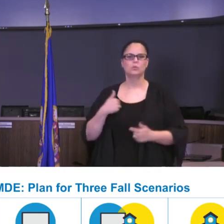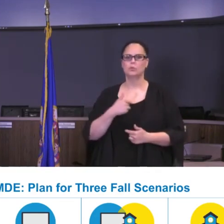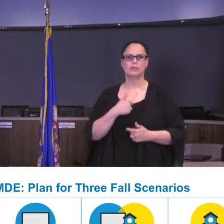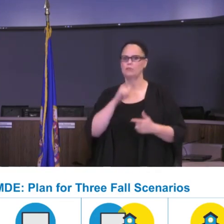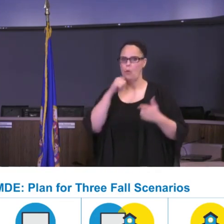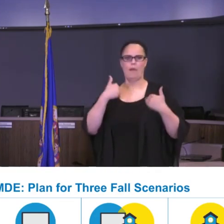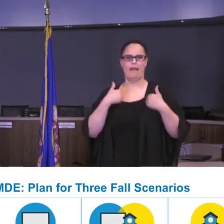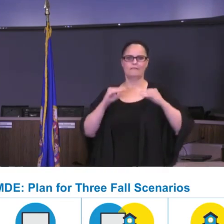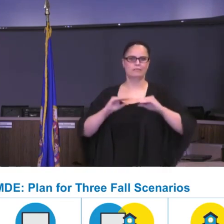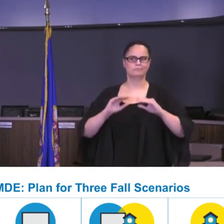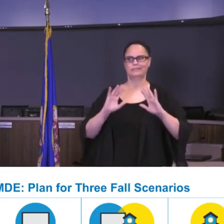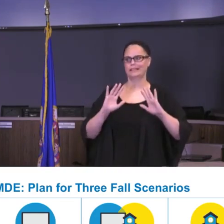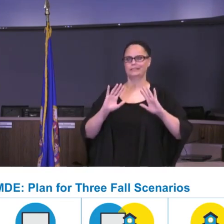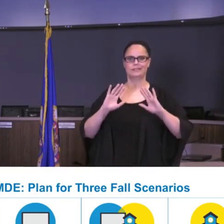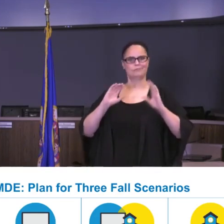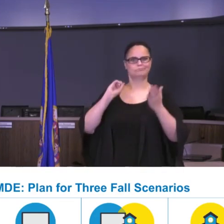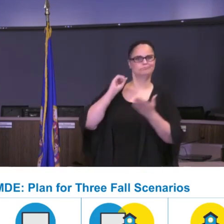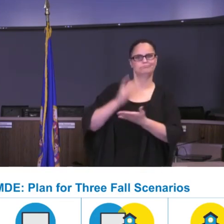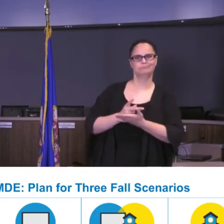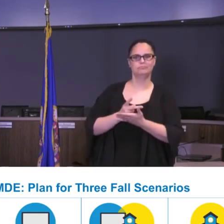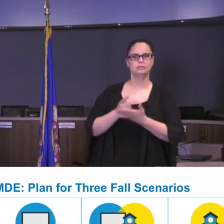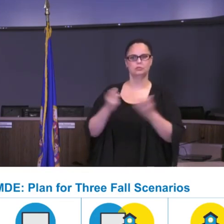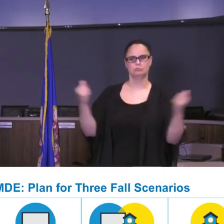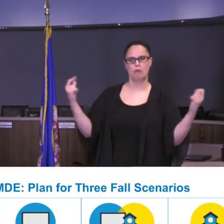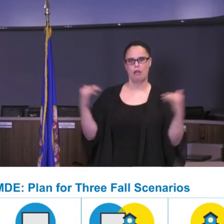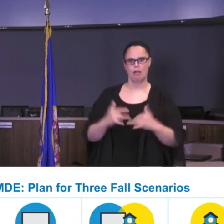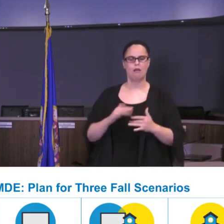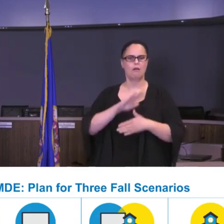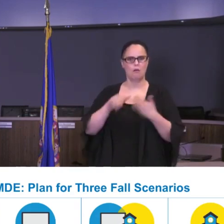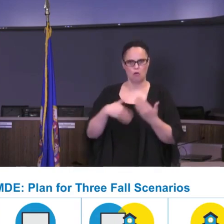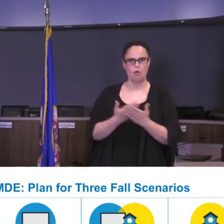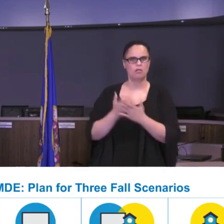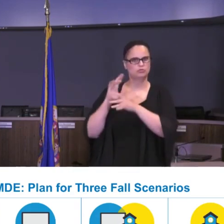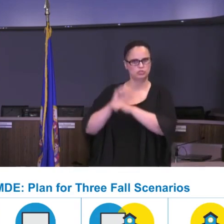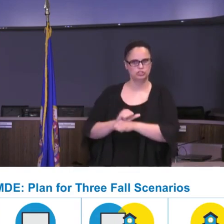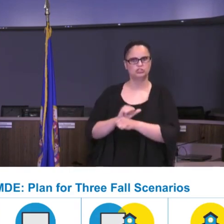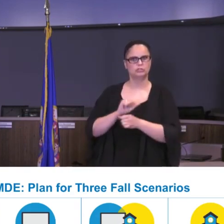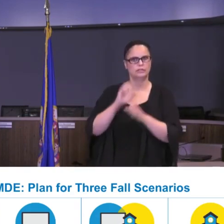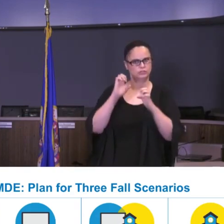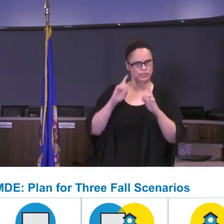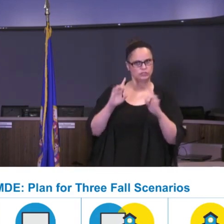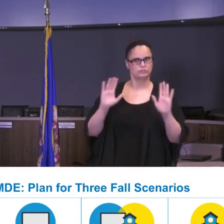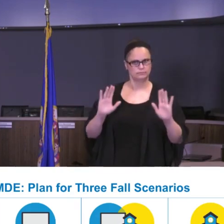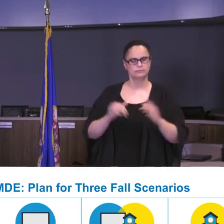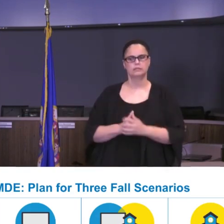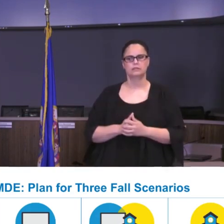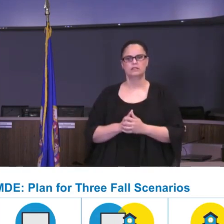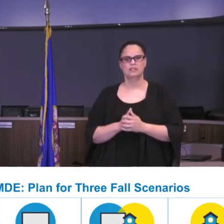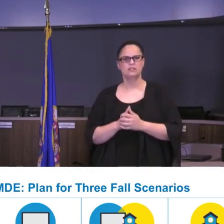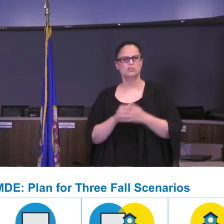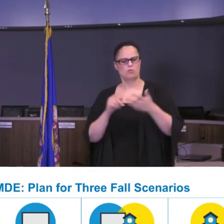able to bring our students back in that manner at this point. So the middle ground is a hybrid learning construction,